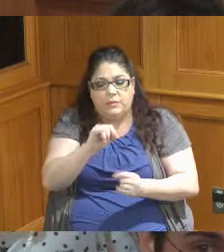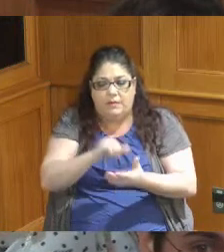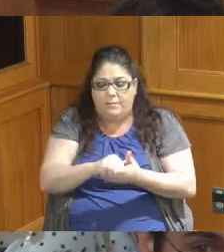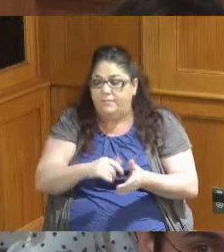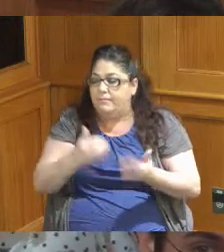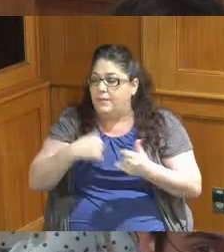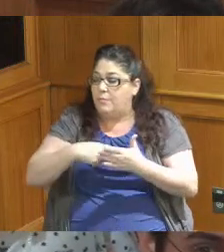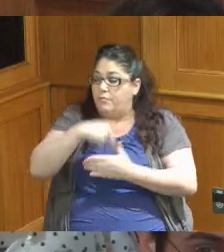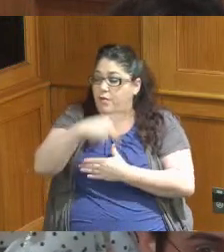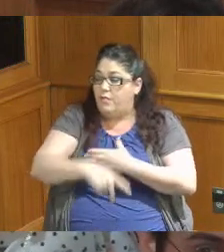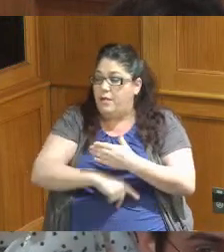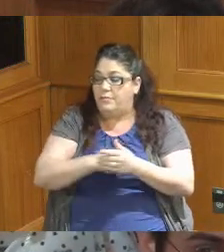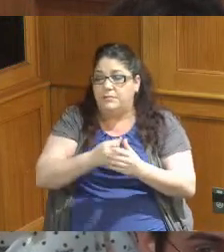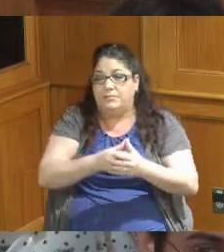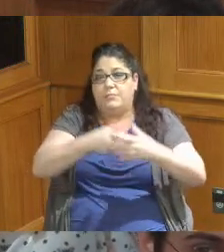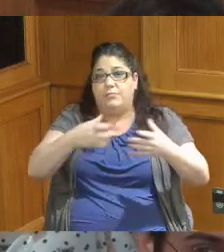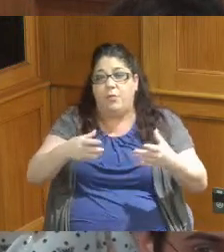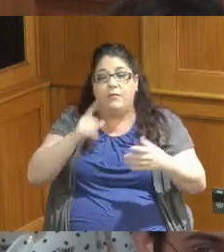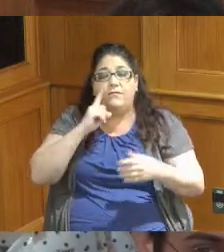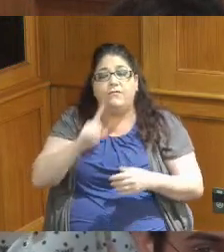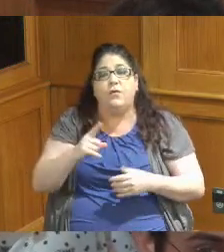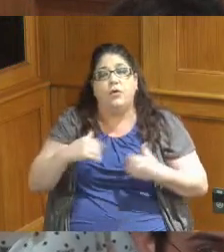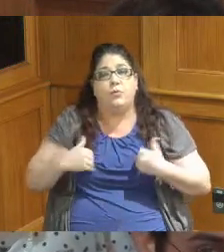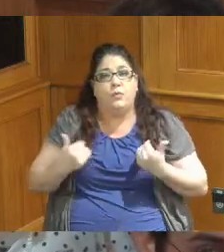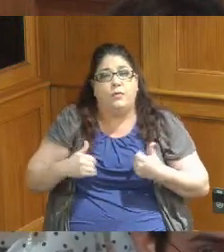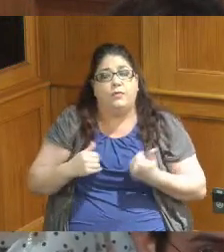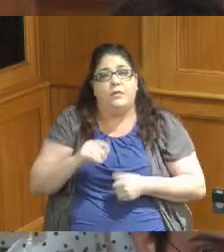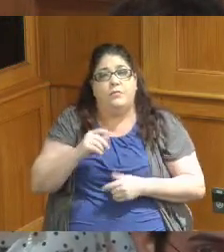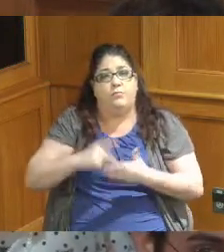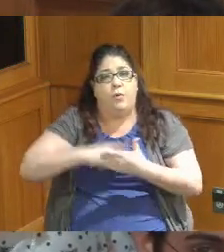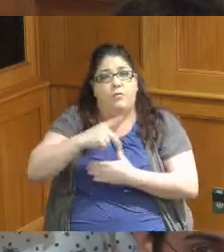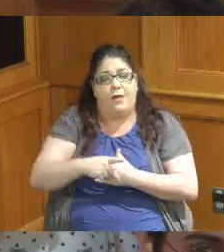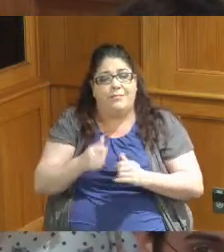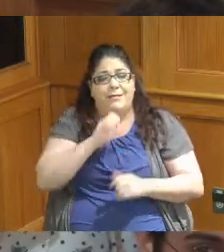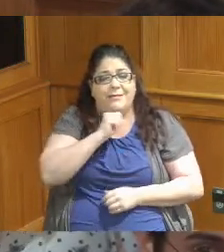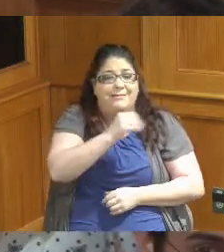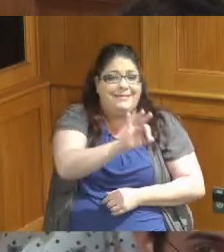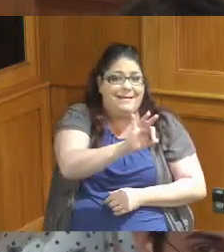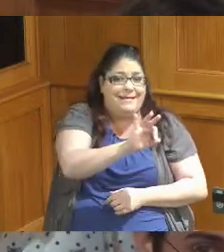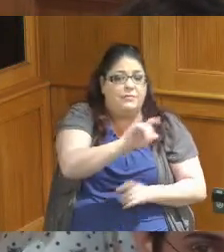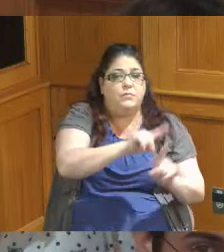program supports the expansion of existing youth resiliency programs for ages 9 to 19 to combat